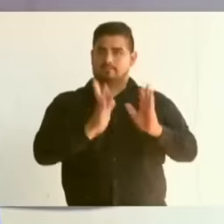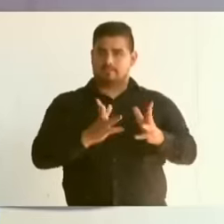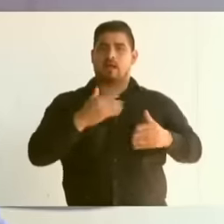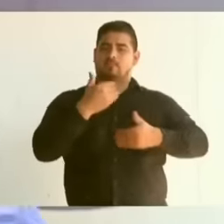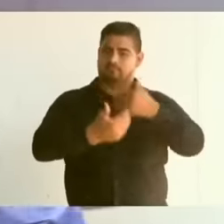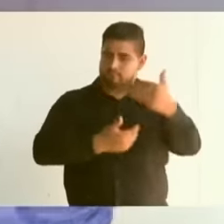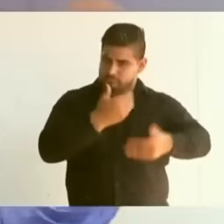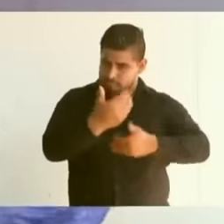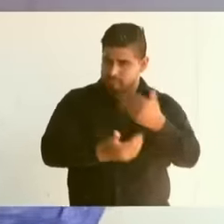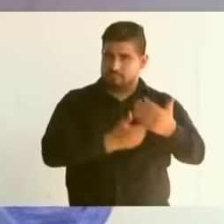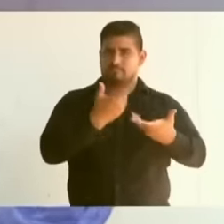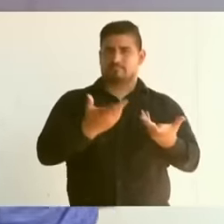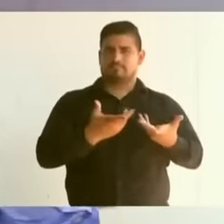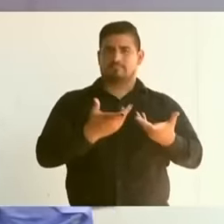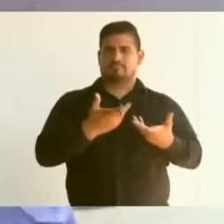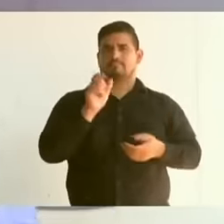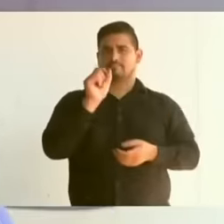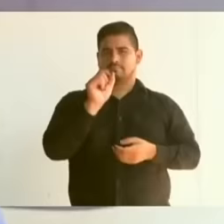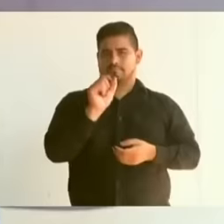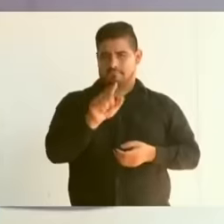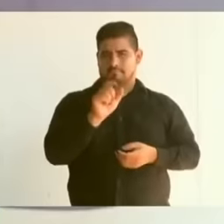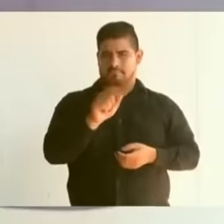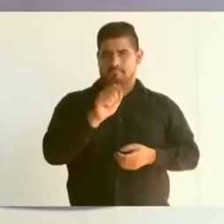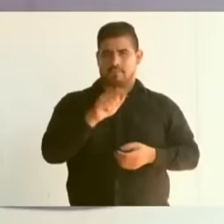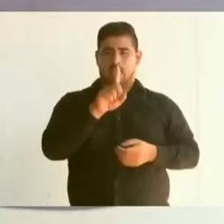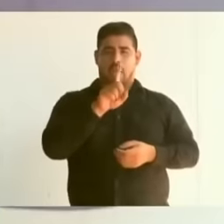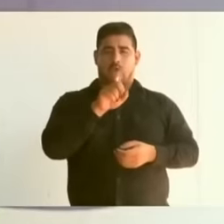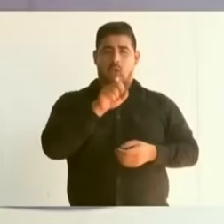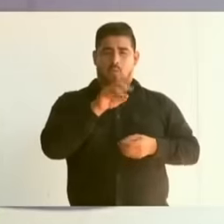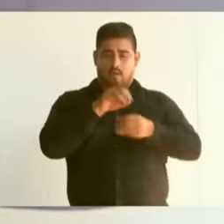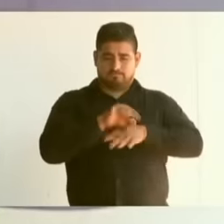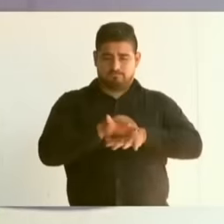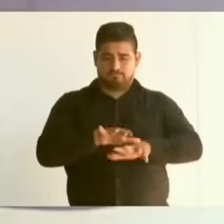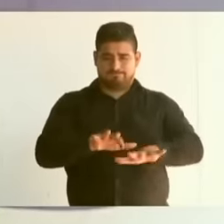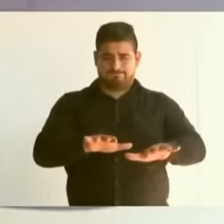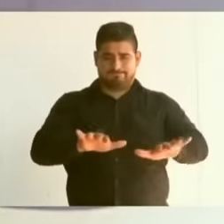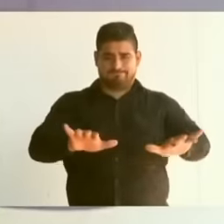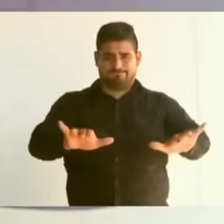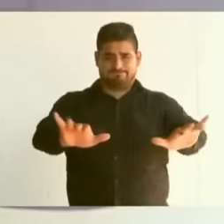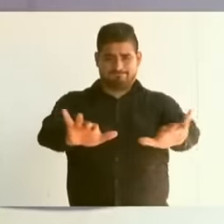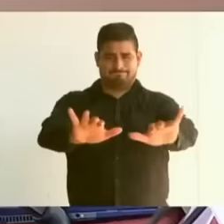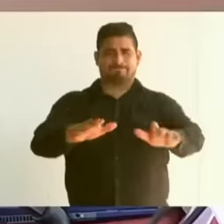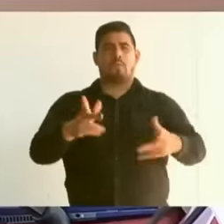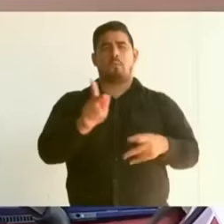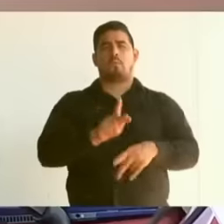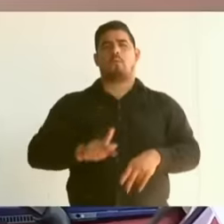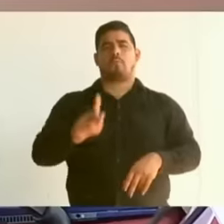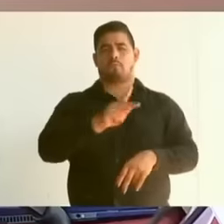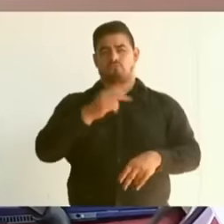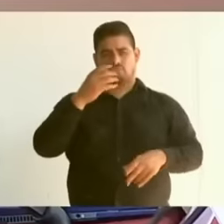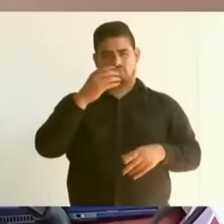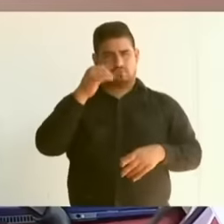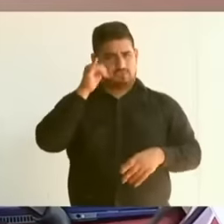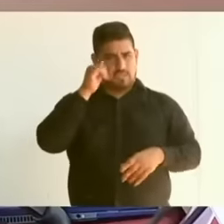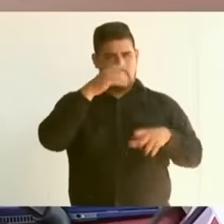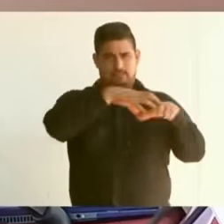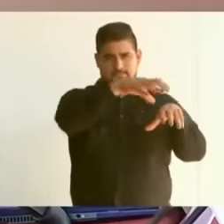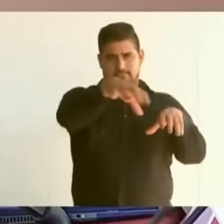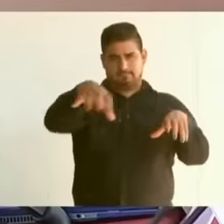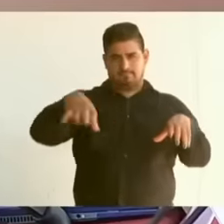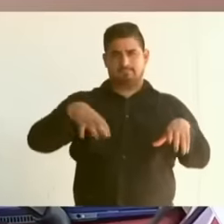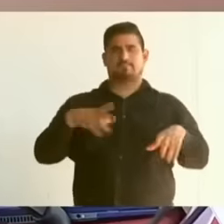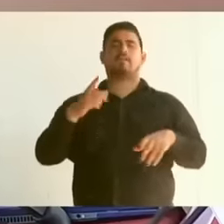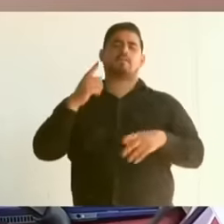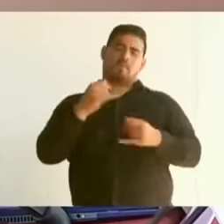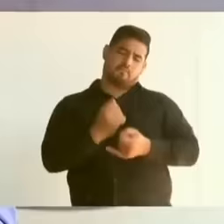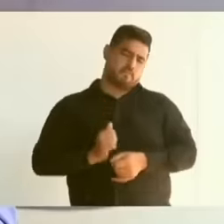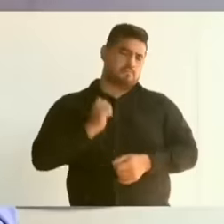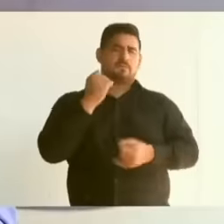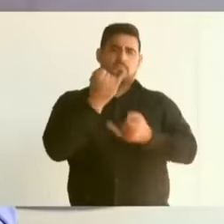the water network for the towns is already advanced and we take the opportunity to inaugurate the